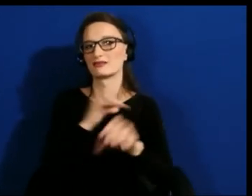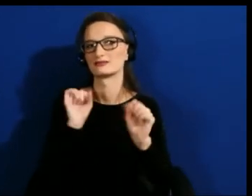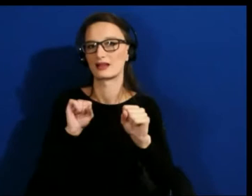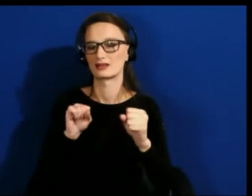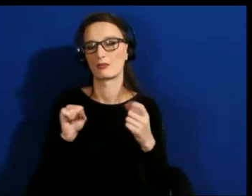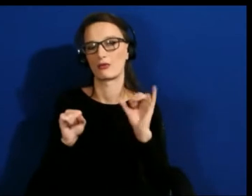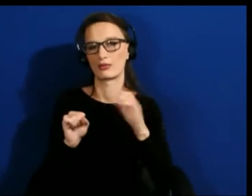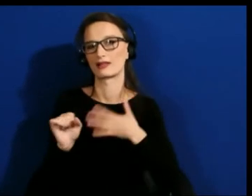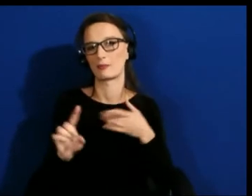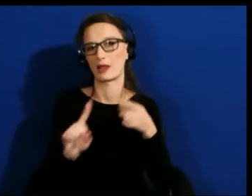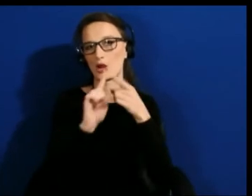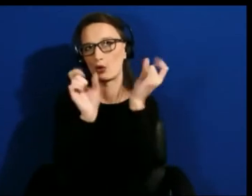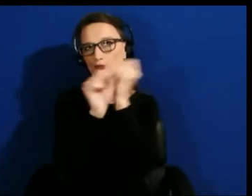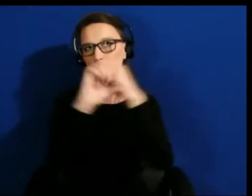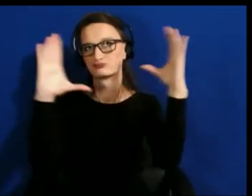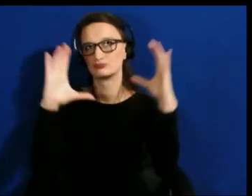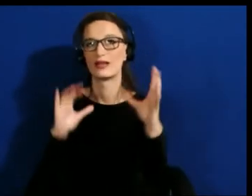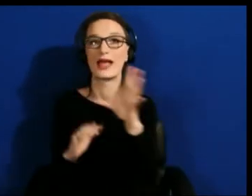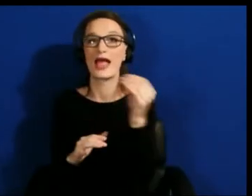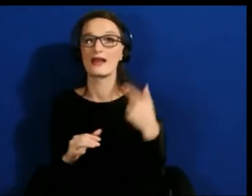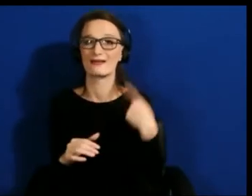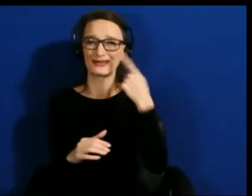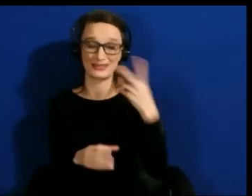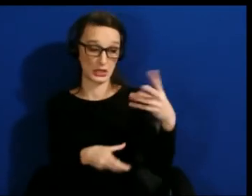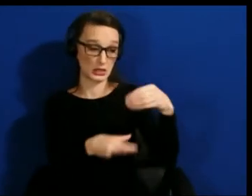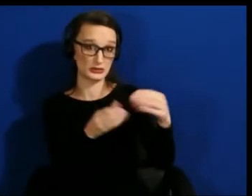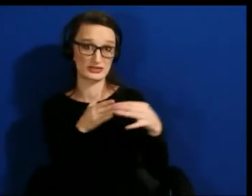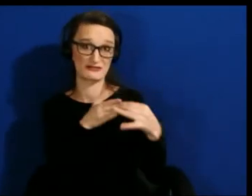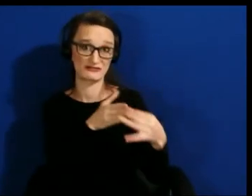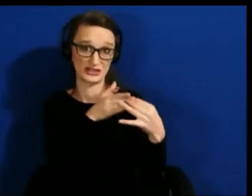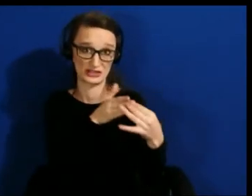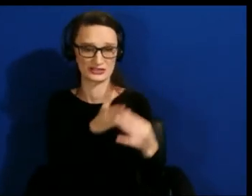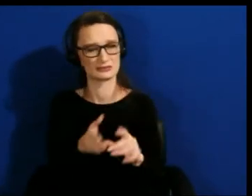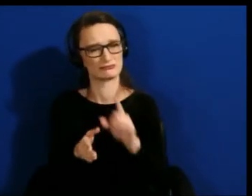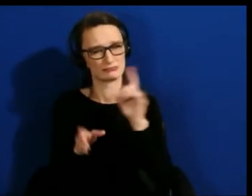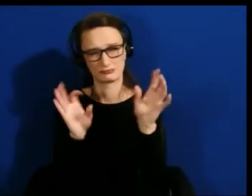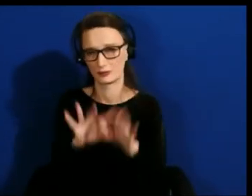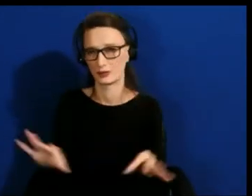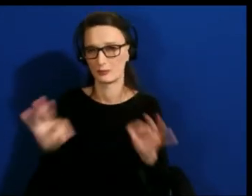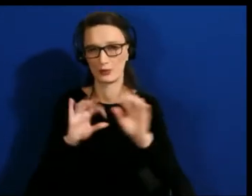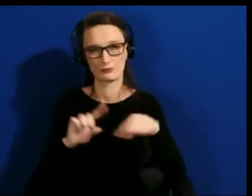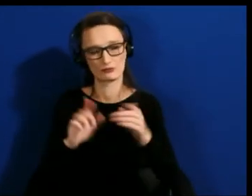I think that inclusive leadership is important to develop the tools to make sure that that's